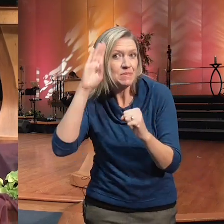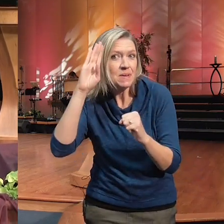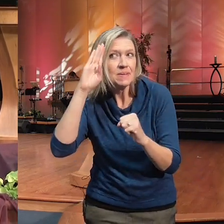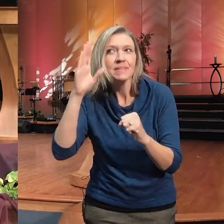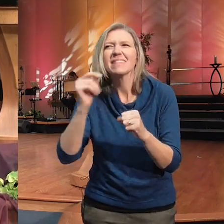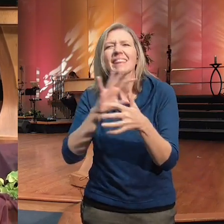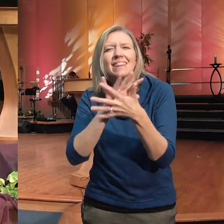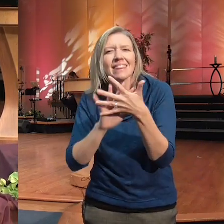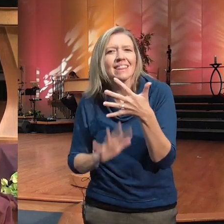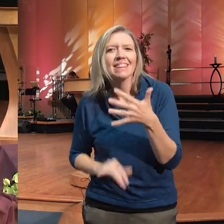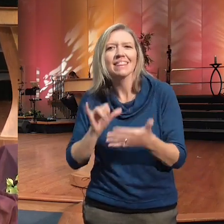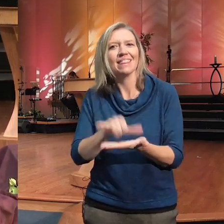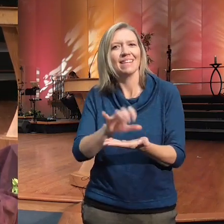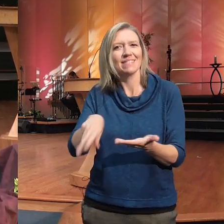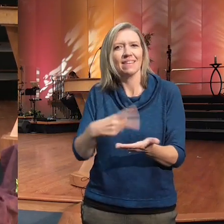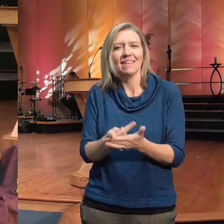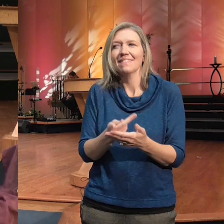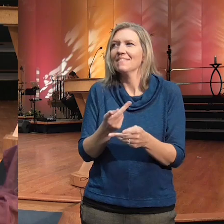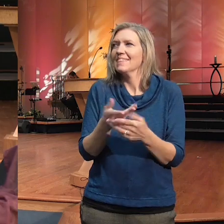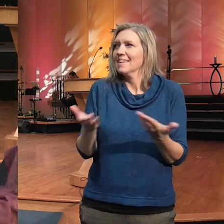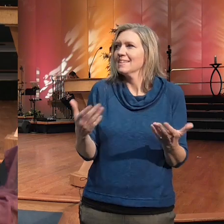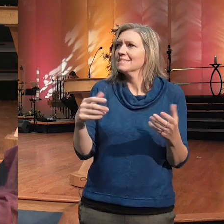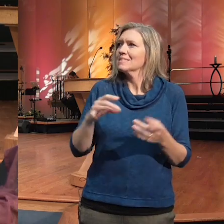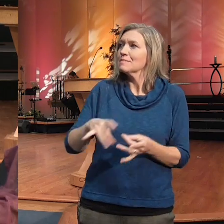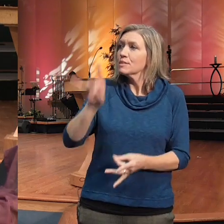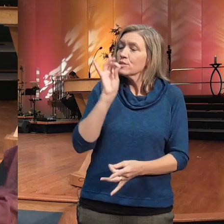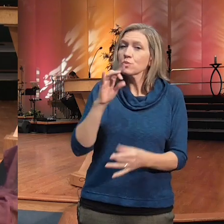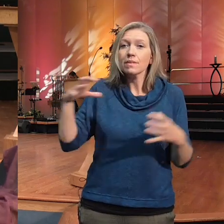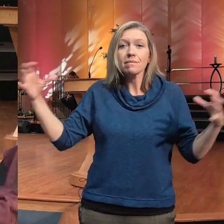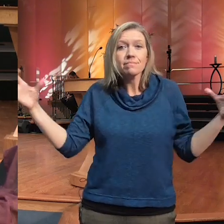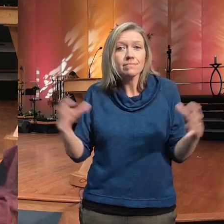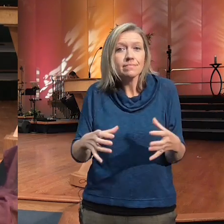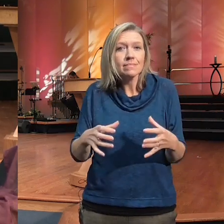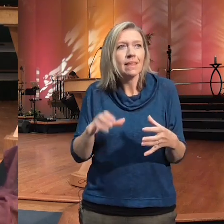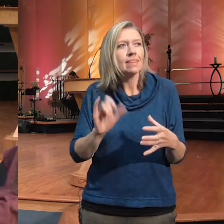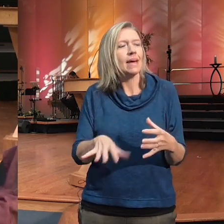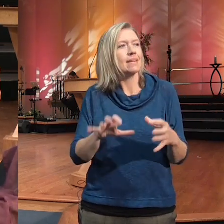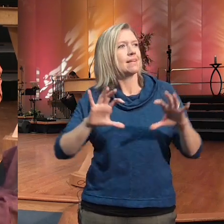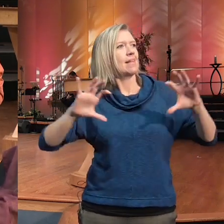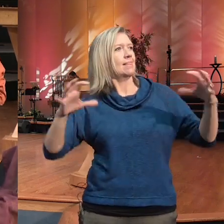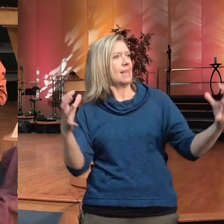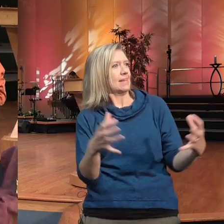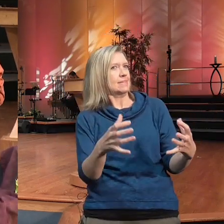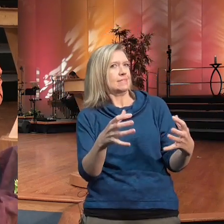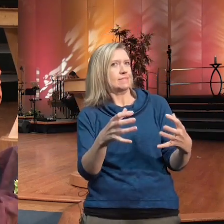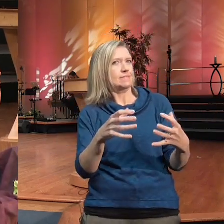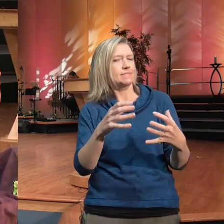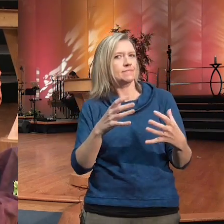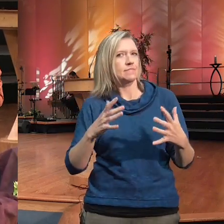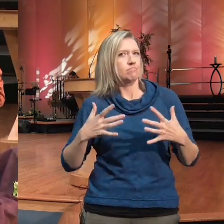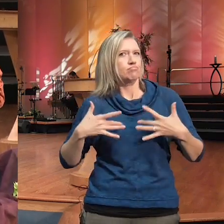and spiritual Gatherings when we come together the collective effervescence that empowers all of our